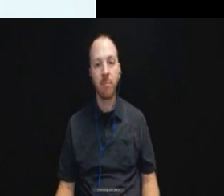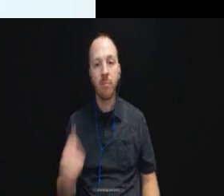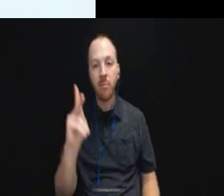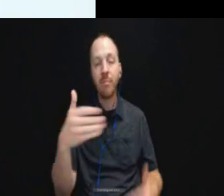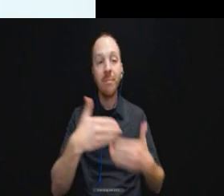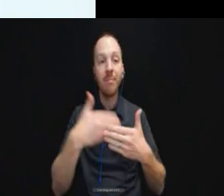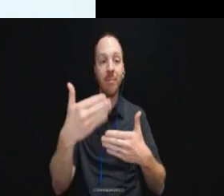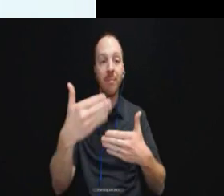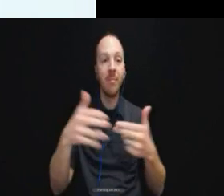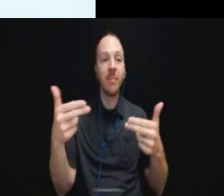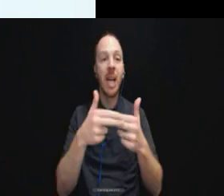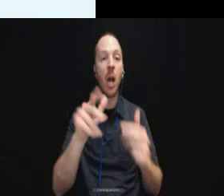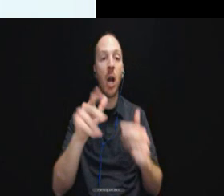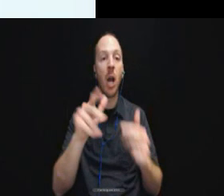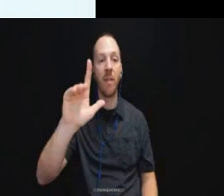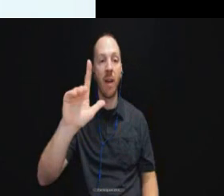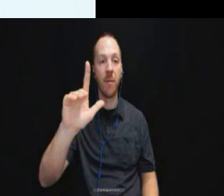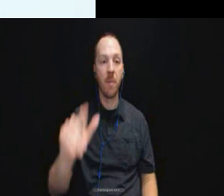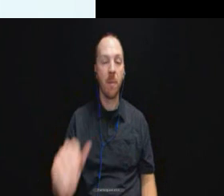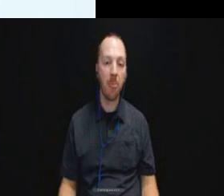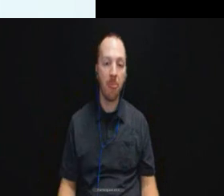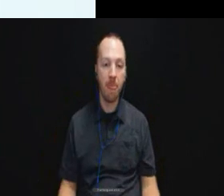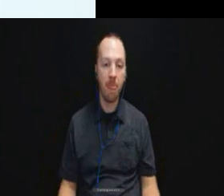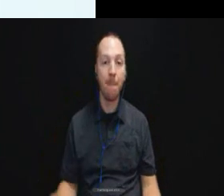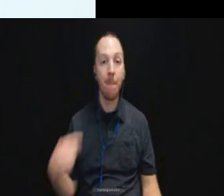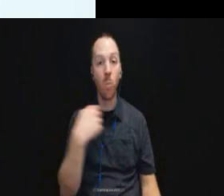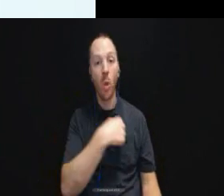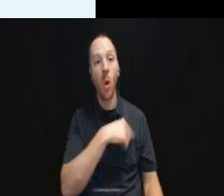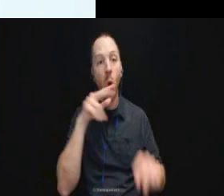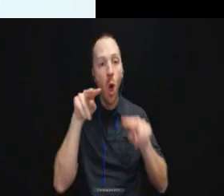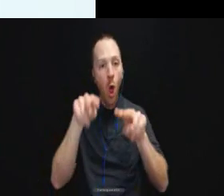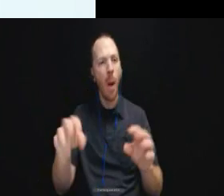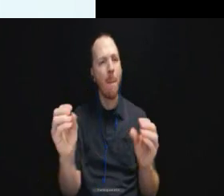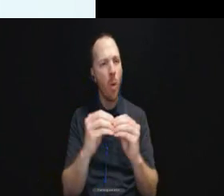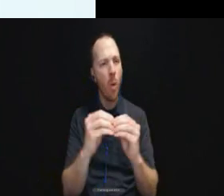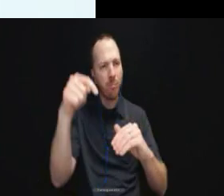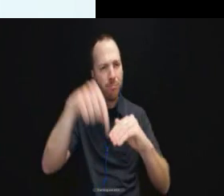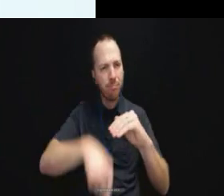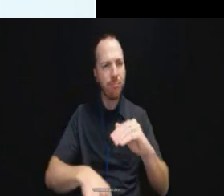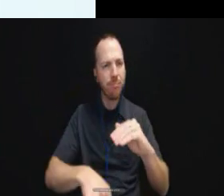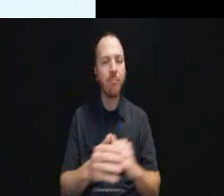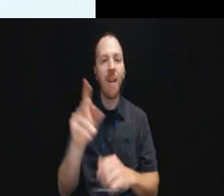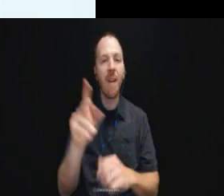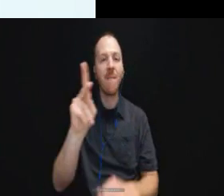Moving on to slide 25, we are going to look a little bit more at some of the Philadelphia